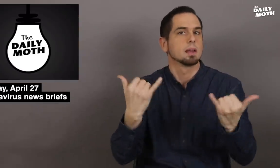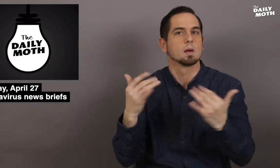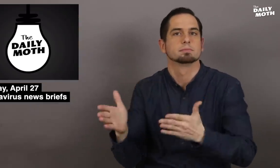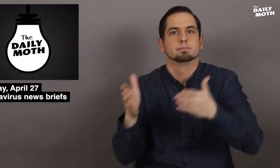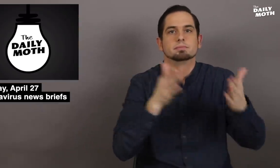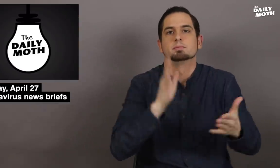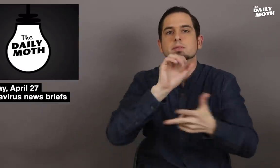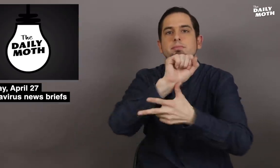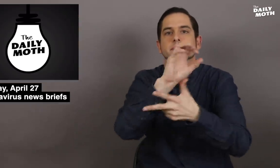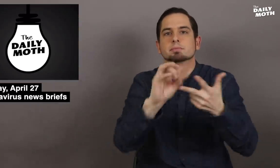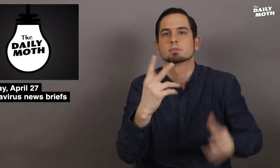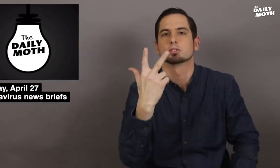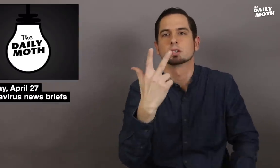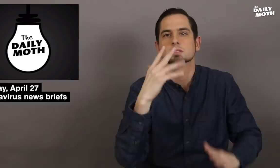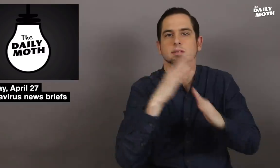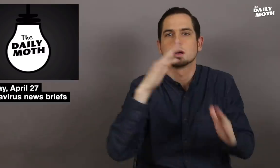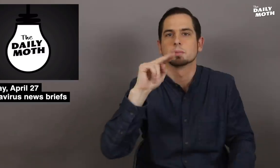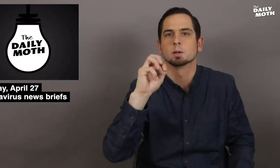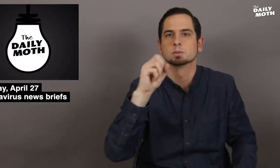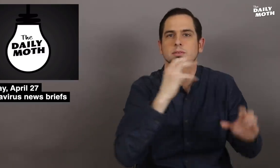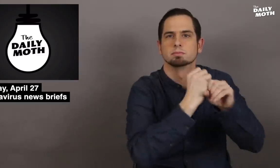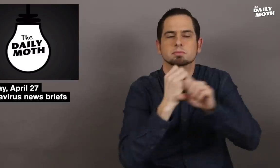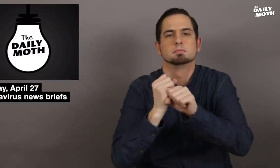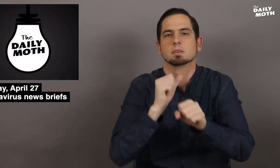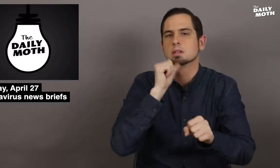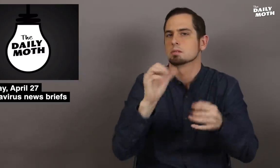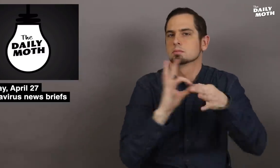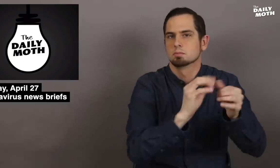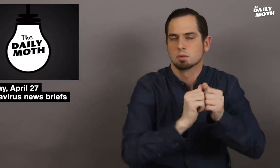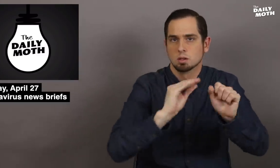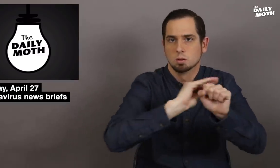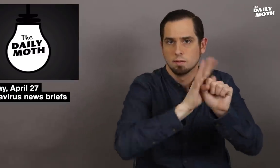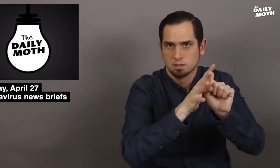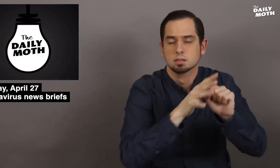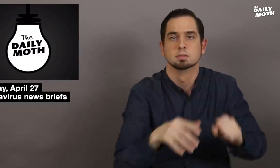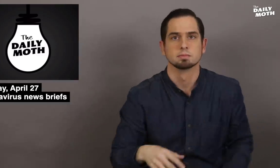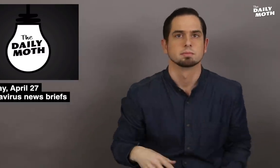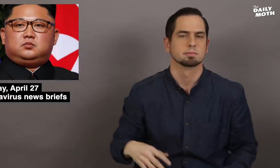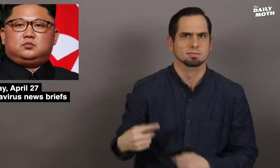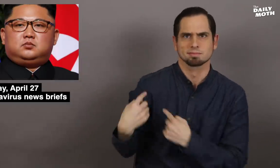Now, here are three top news briefs not related to the coronavirus.